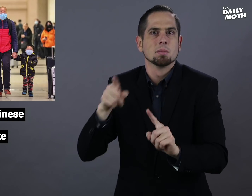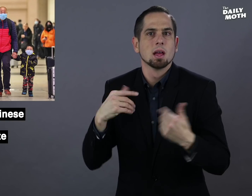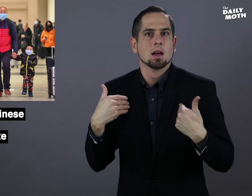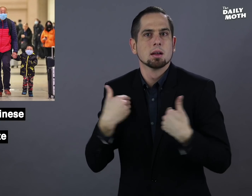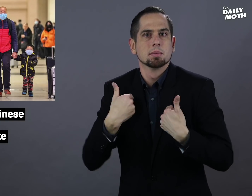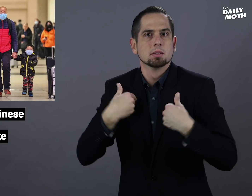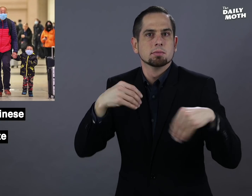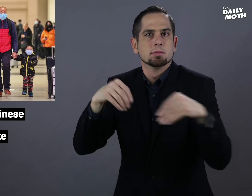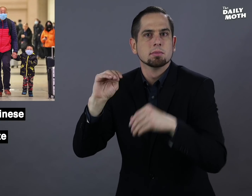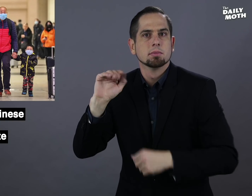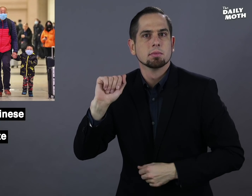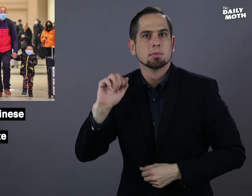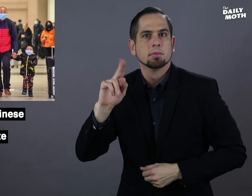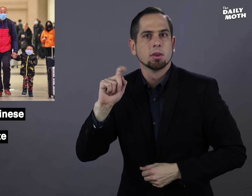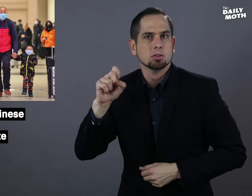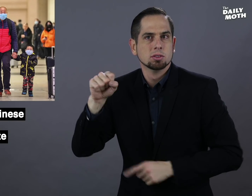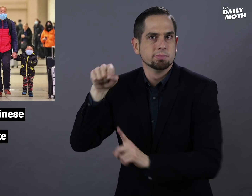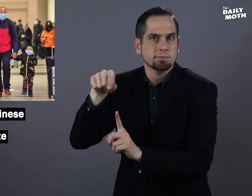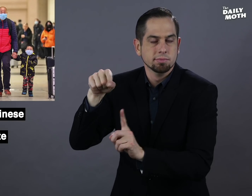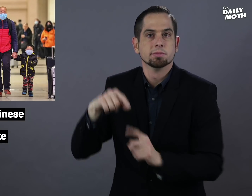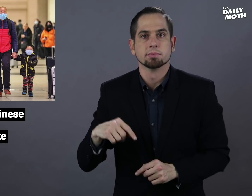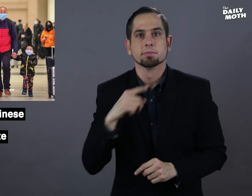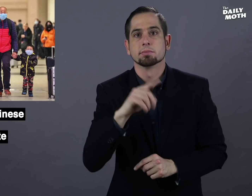from animal markets.